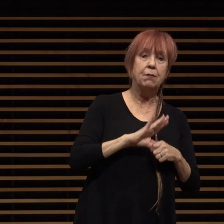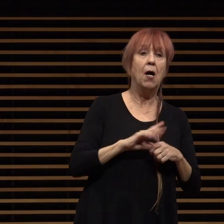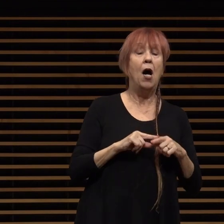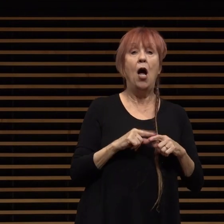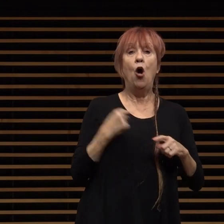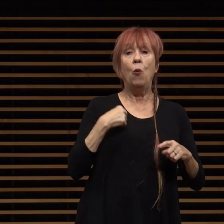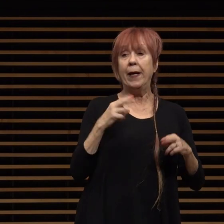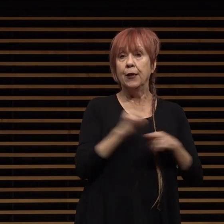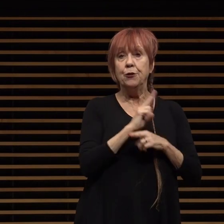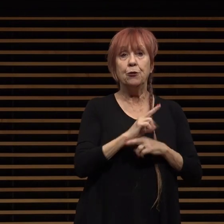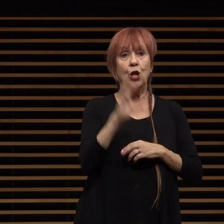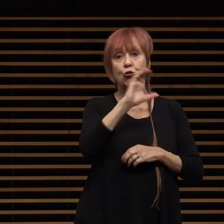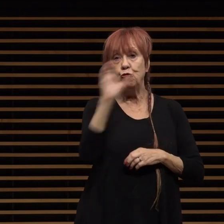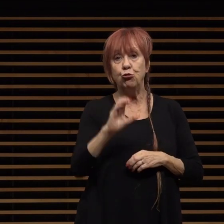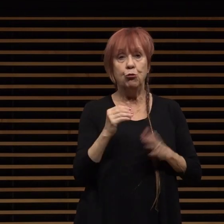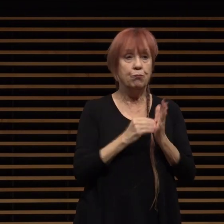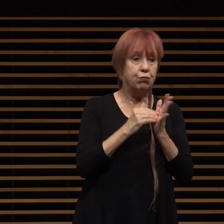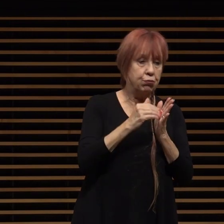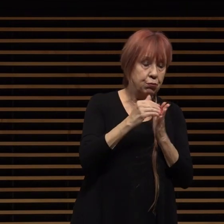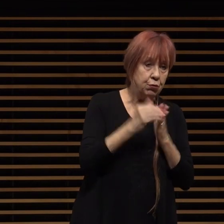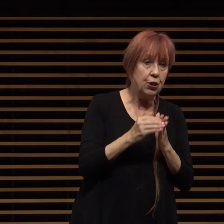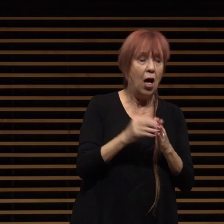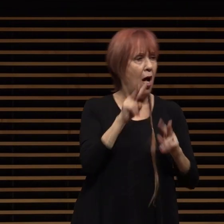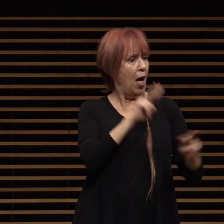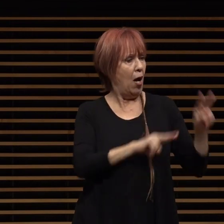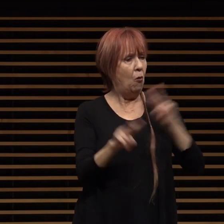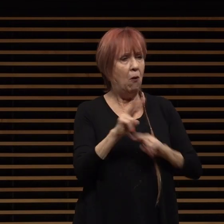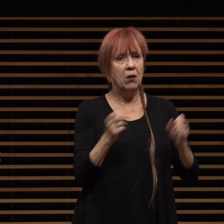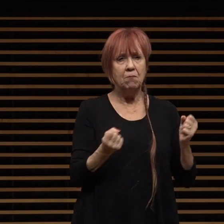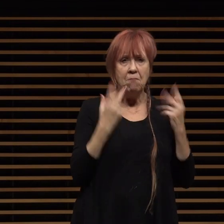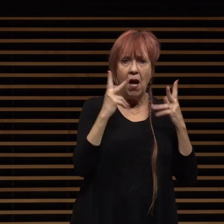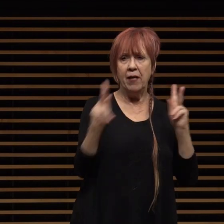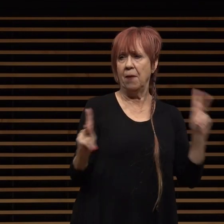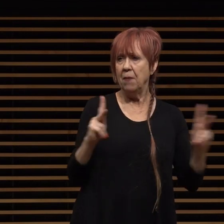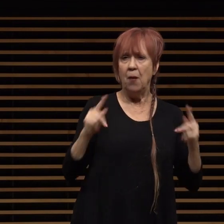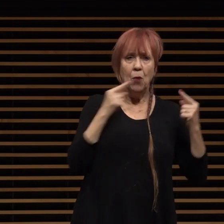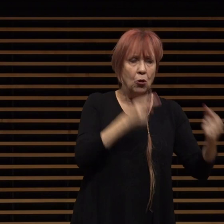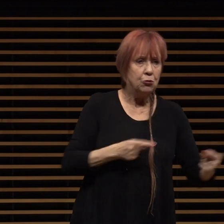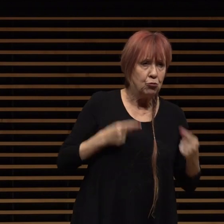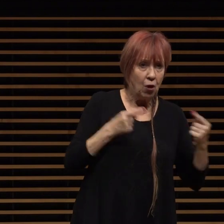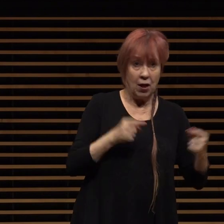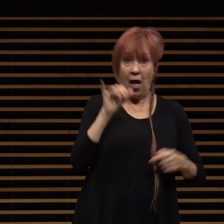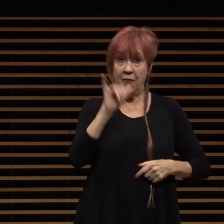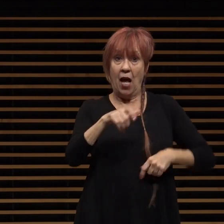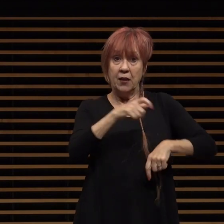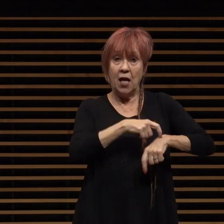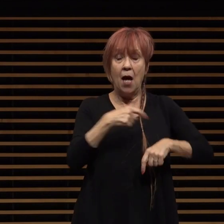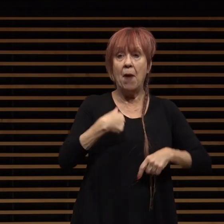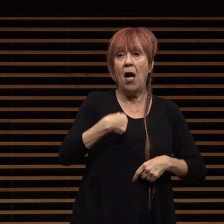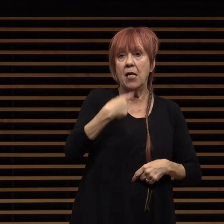watched as many of our neighbors struggled and morton loved ones at that